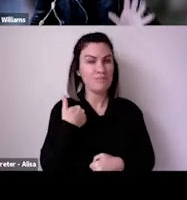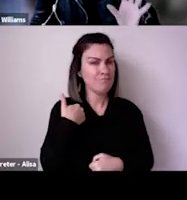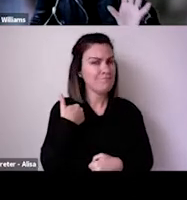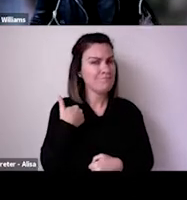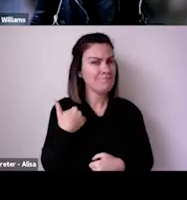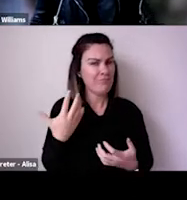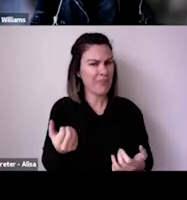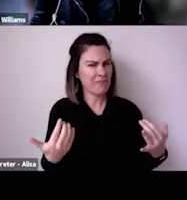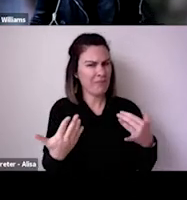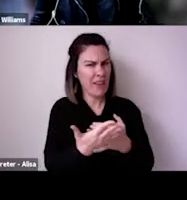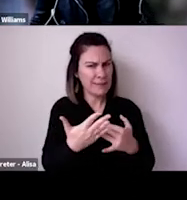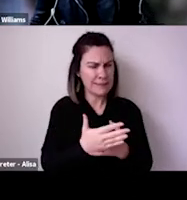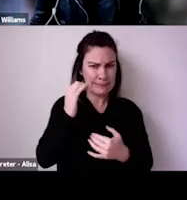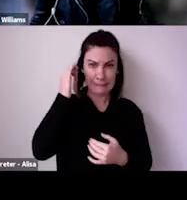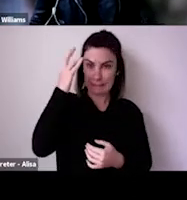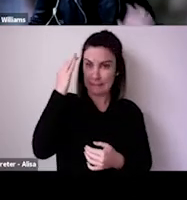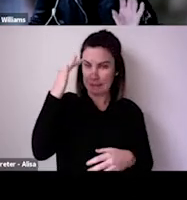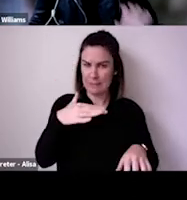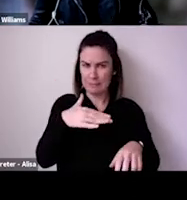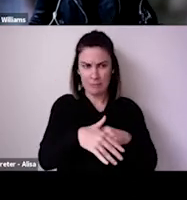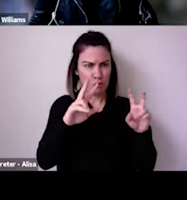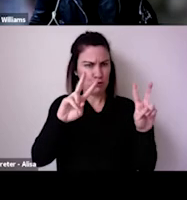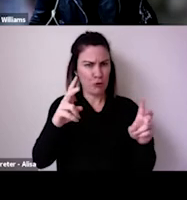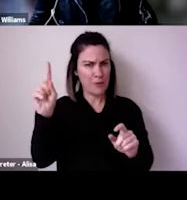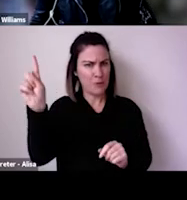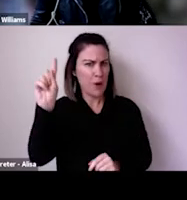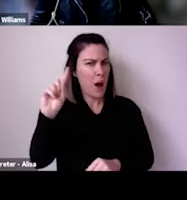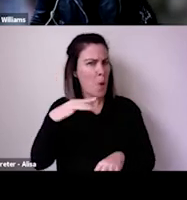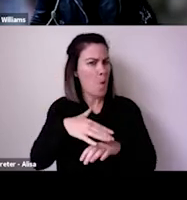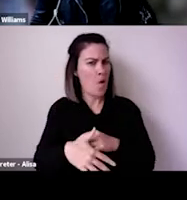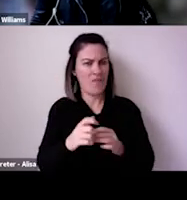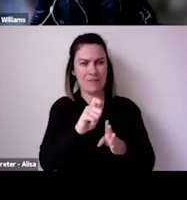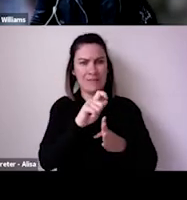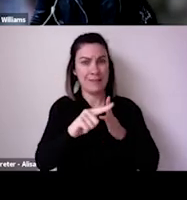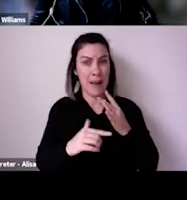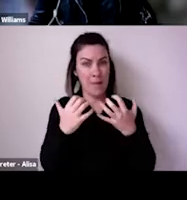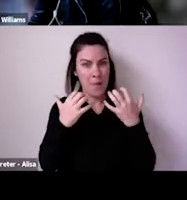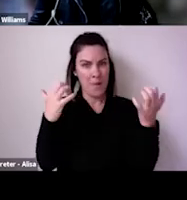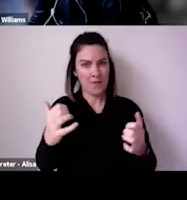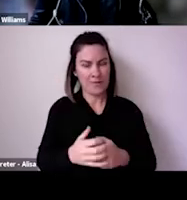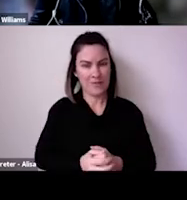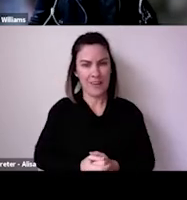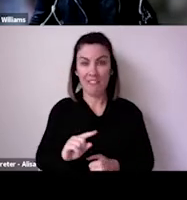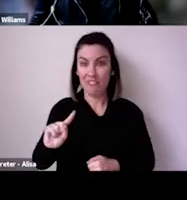There's also the benefit of pulling resources that gives us, everyone more bone for their buck.